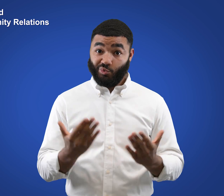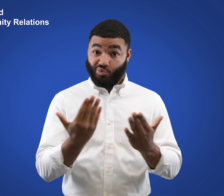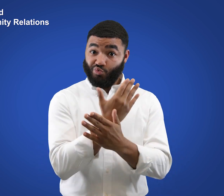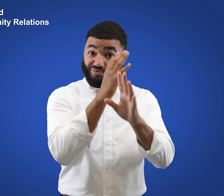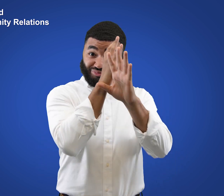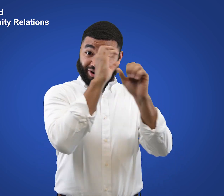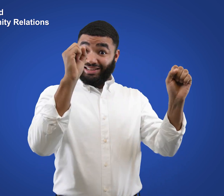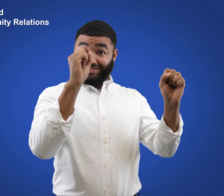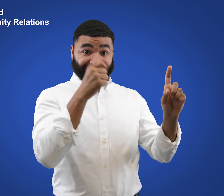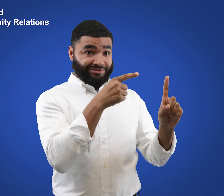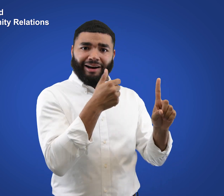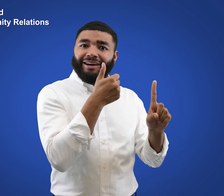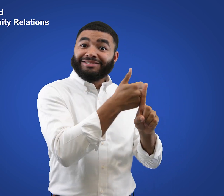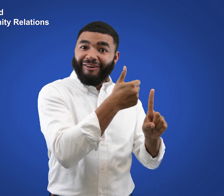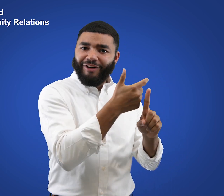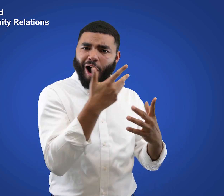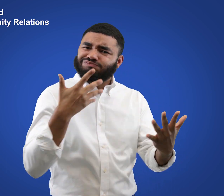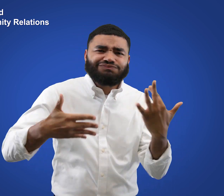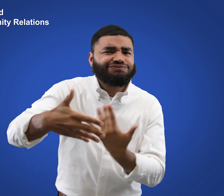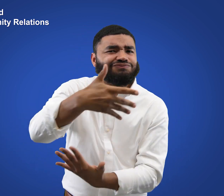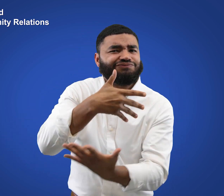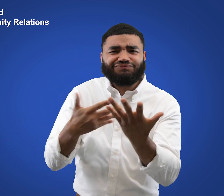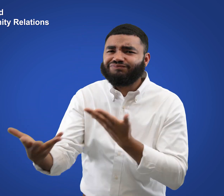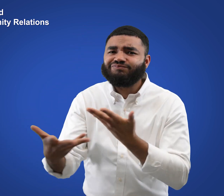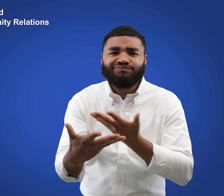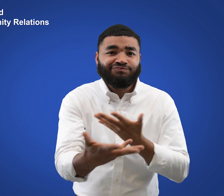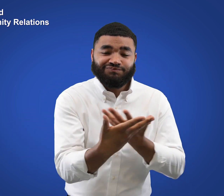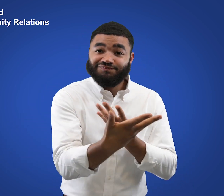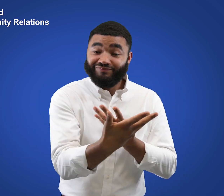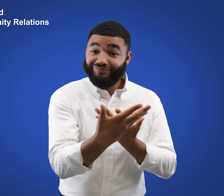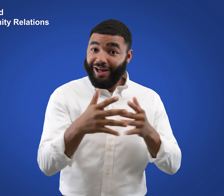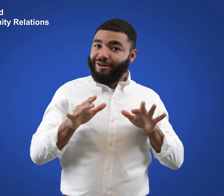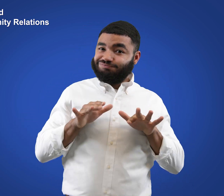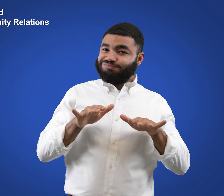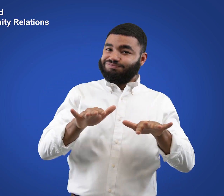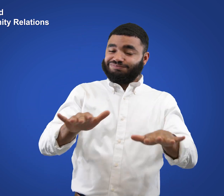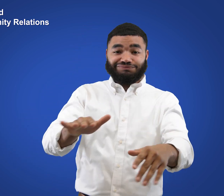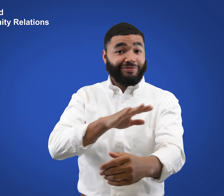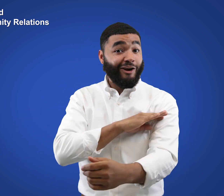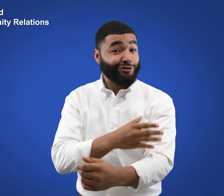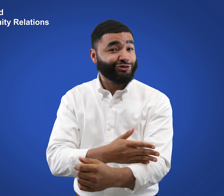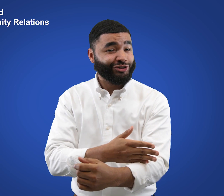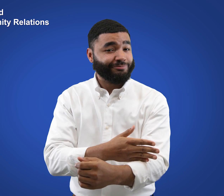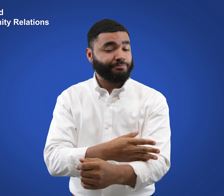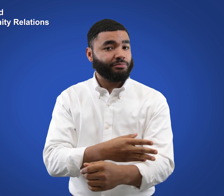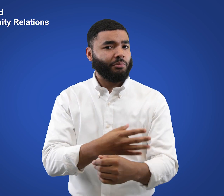The new Director is interactive and approachable